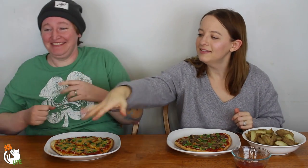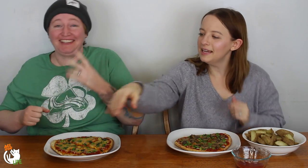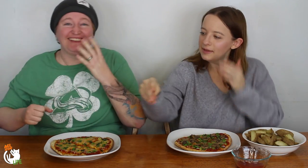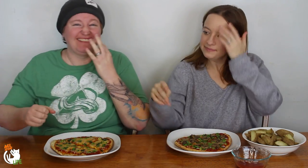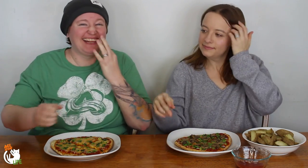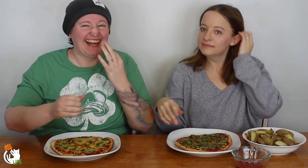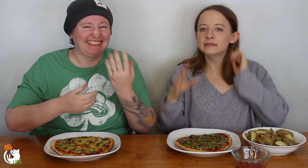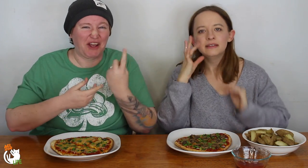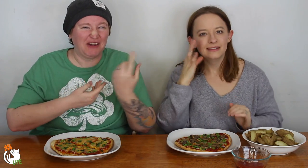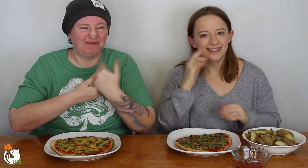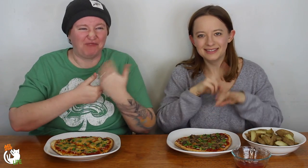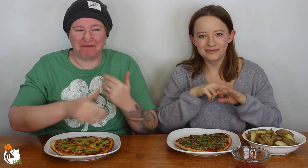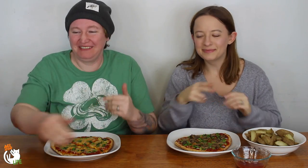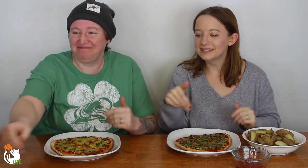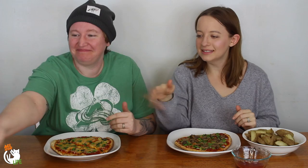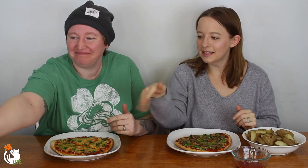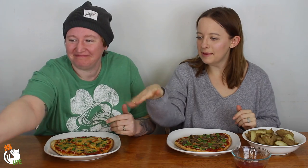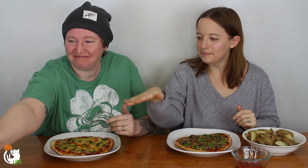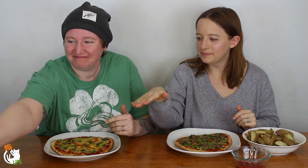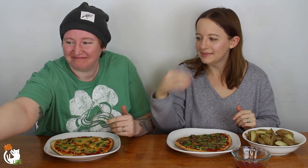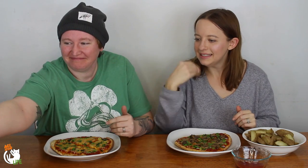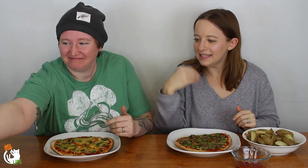Yeah the cats, they are always bothering us.